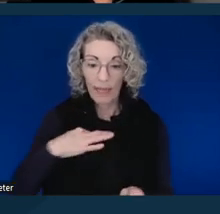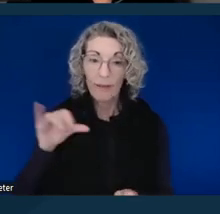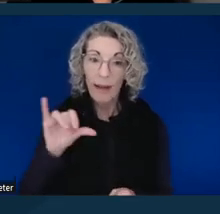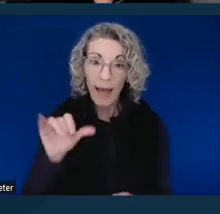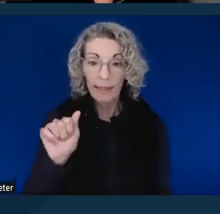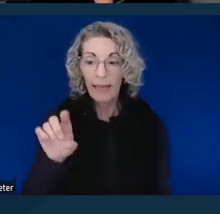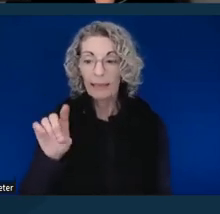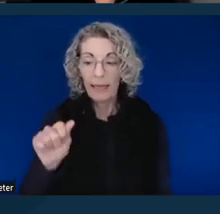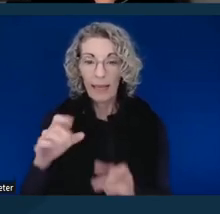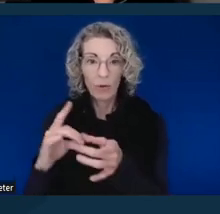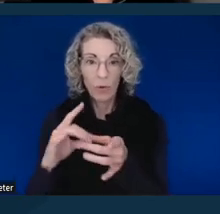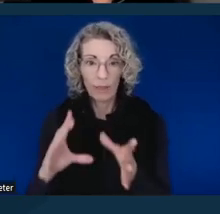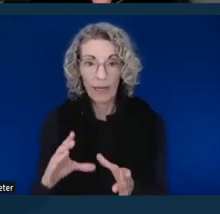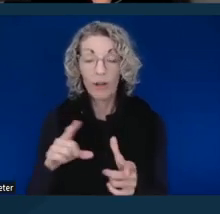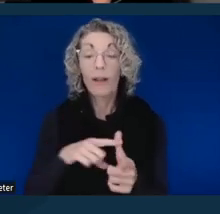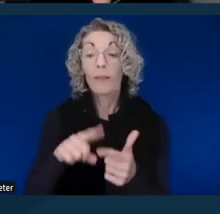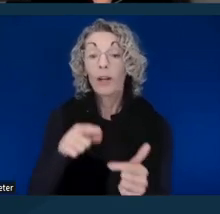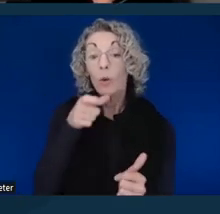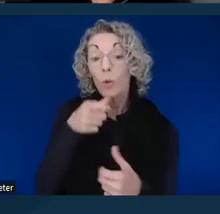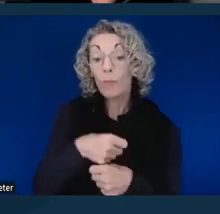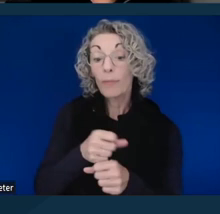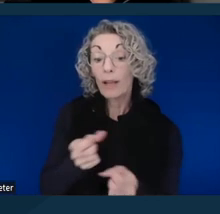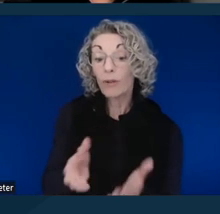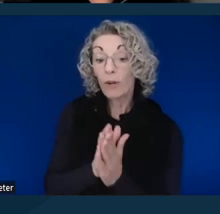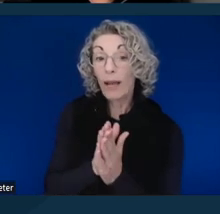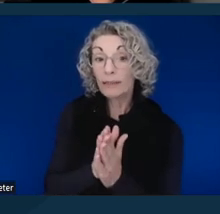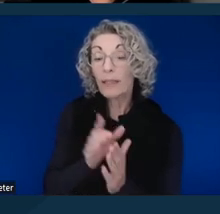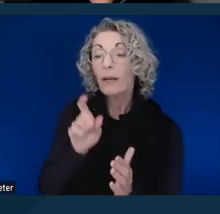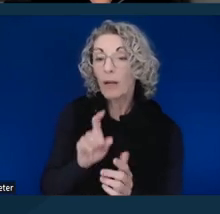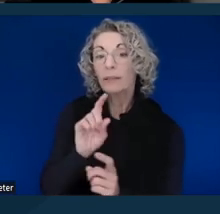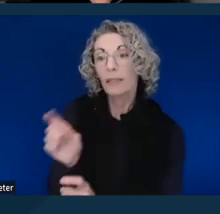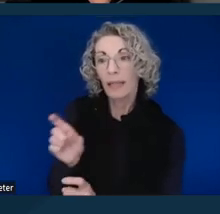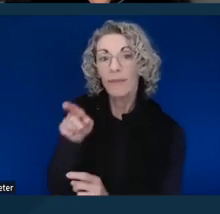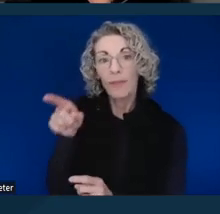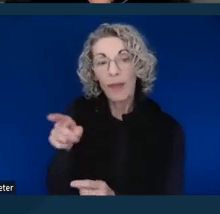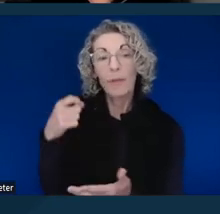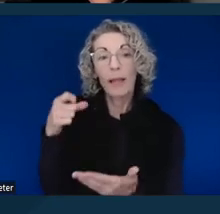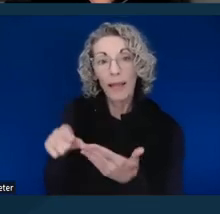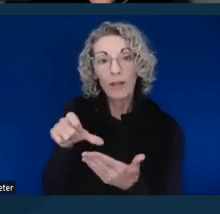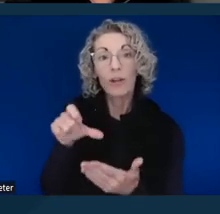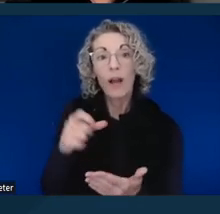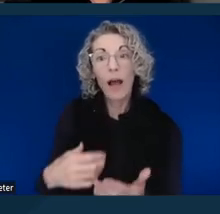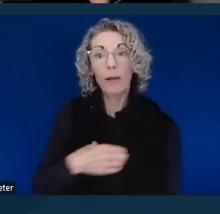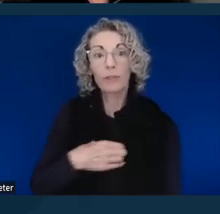that the requester must give the ADA coordinator or the court a letter objecting to the denial within days.